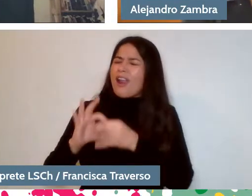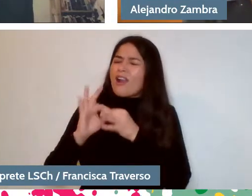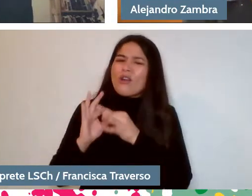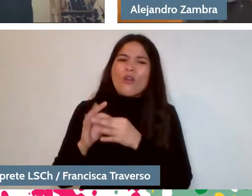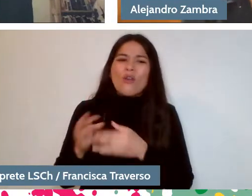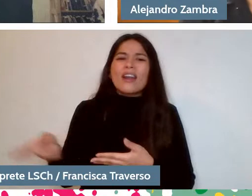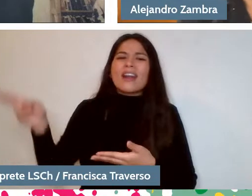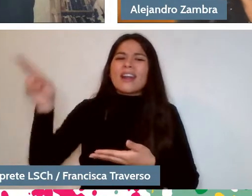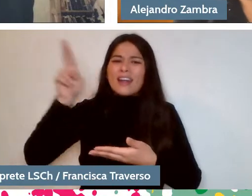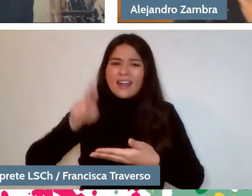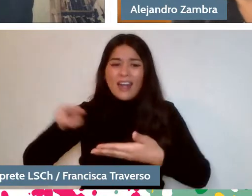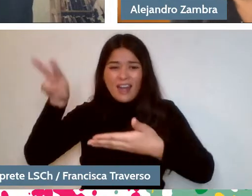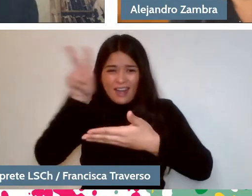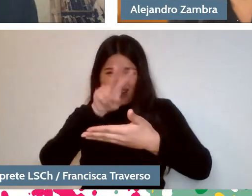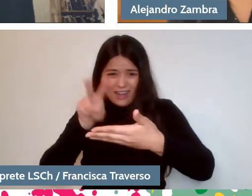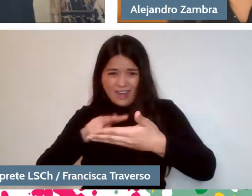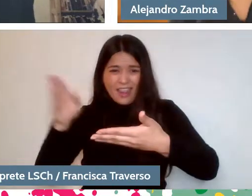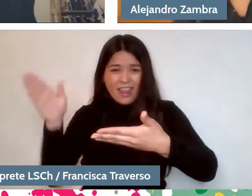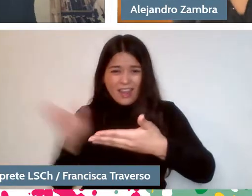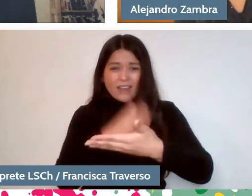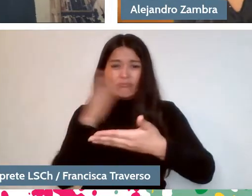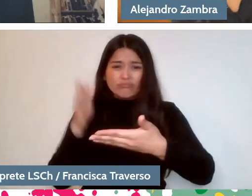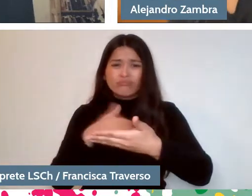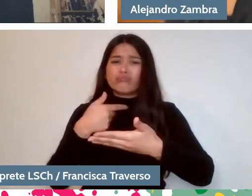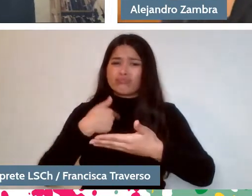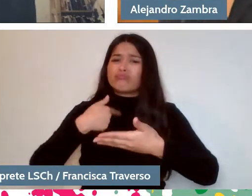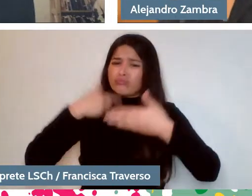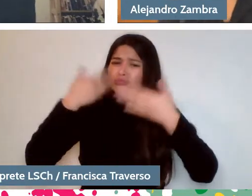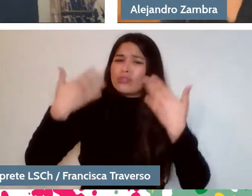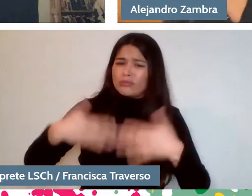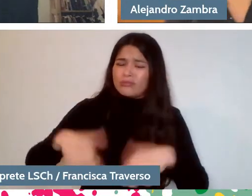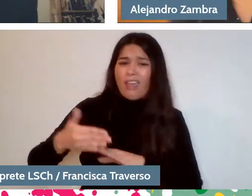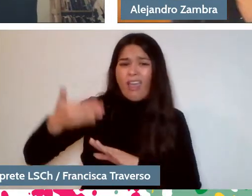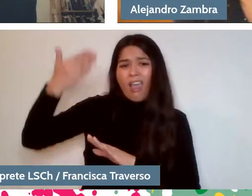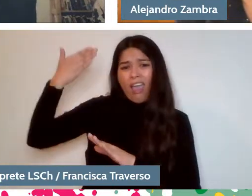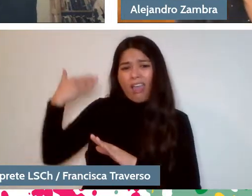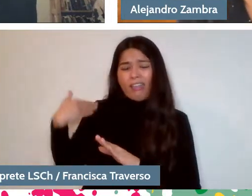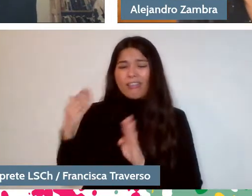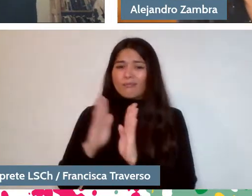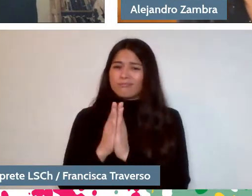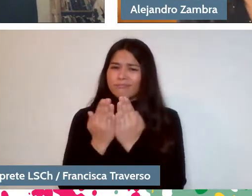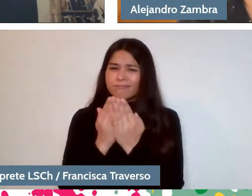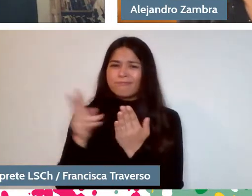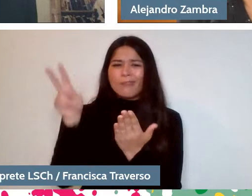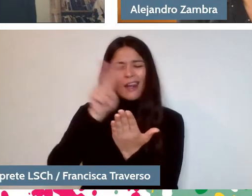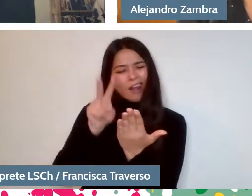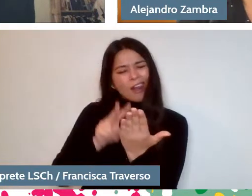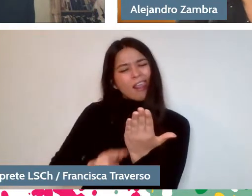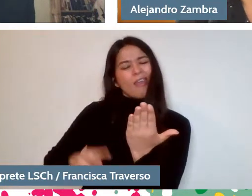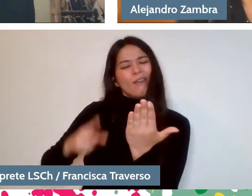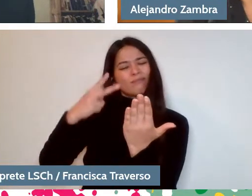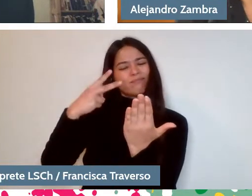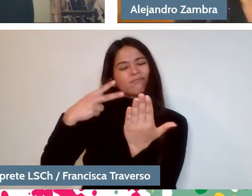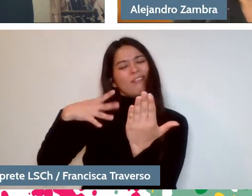He is a writer whom I have read with great happiness and admiration over the years